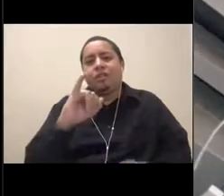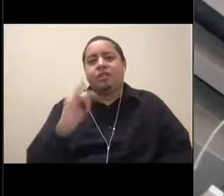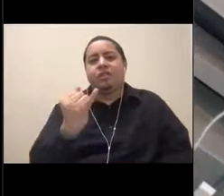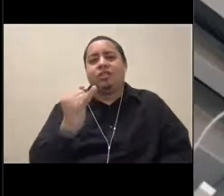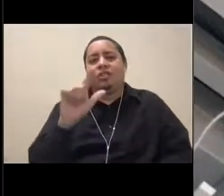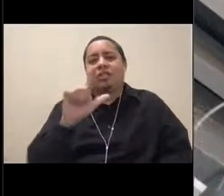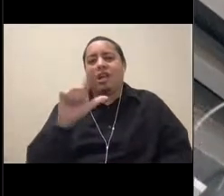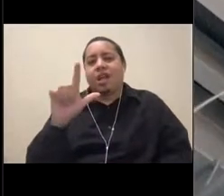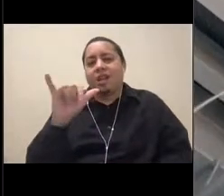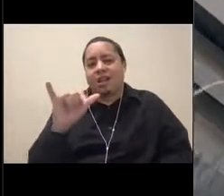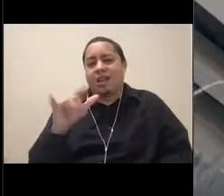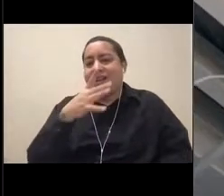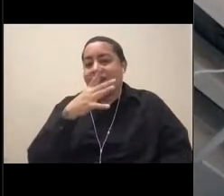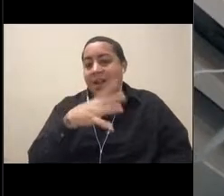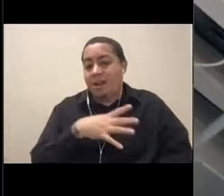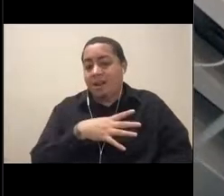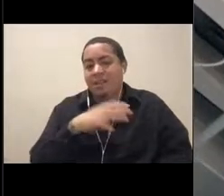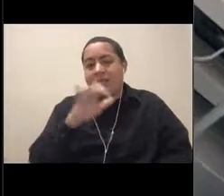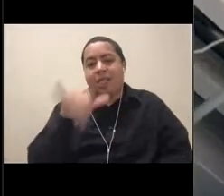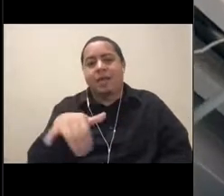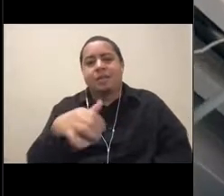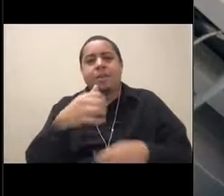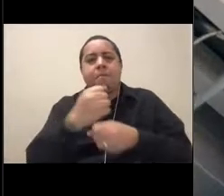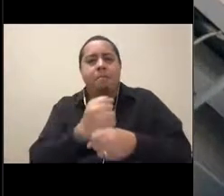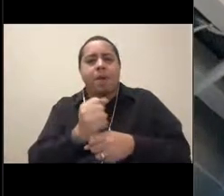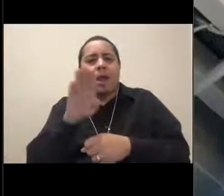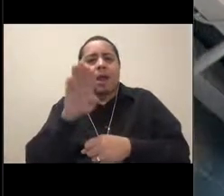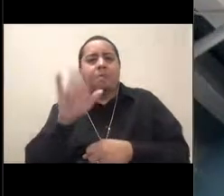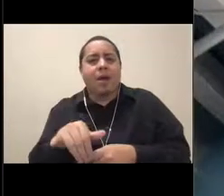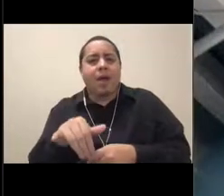that it's actually made out of repurposed plastics.